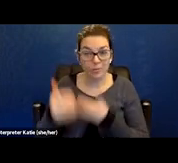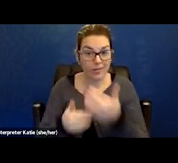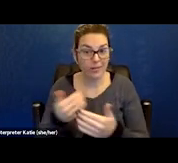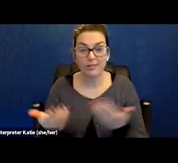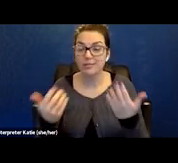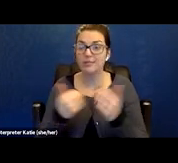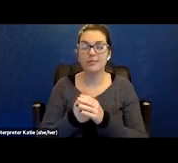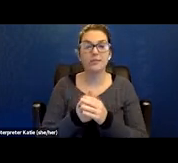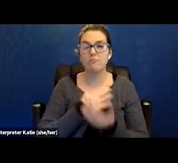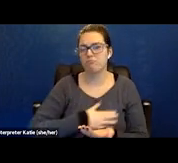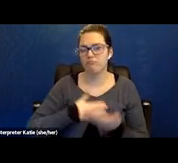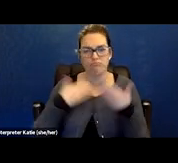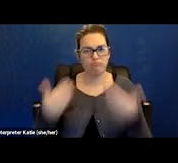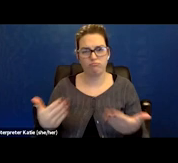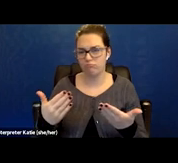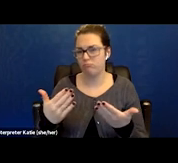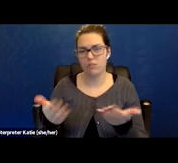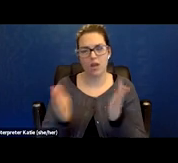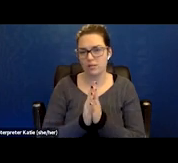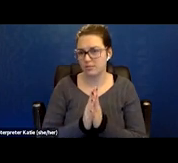please ask away. Thank you.